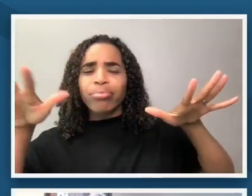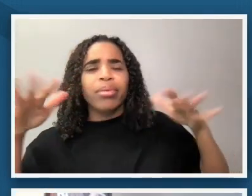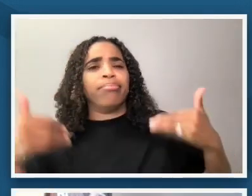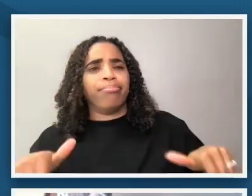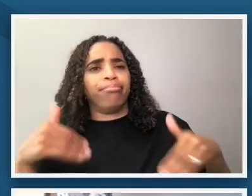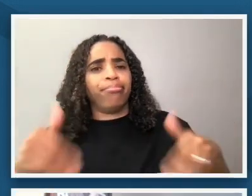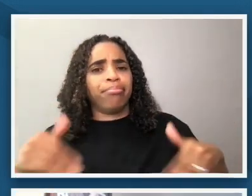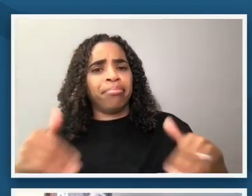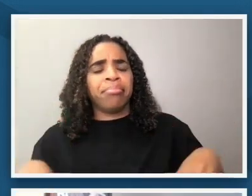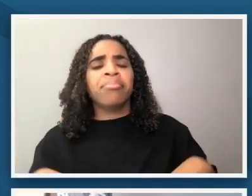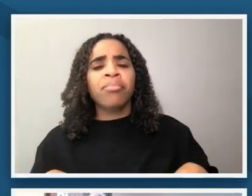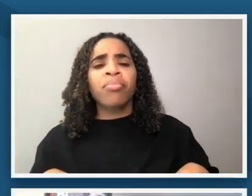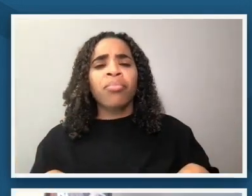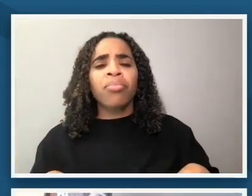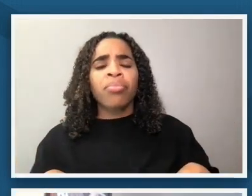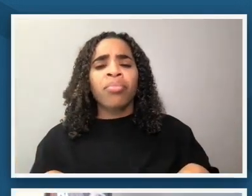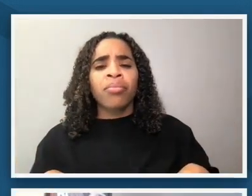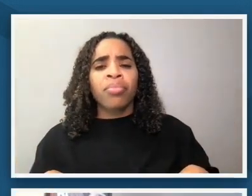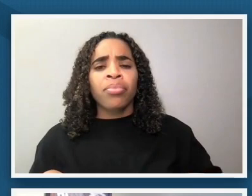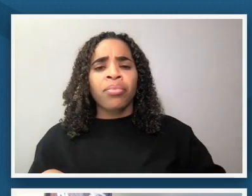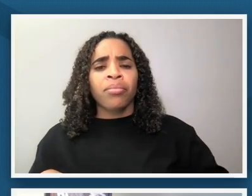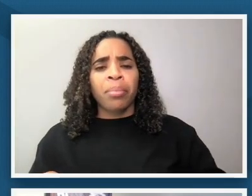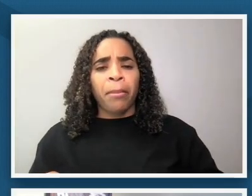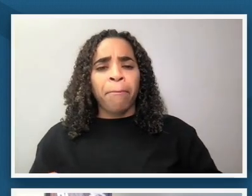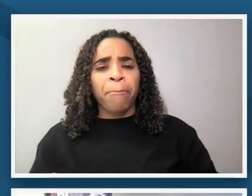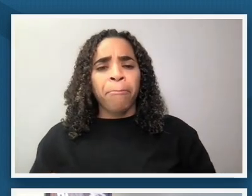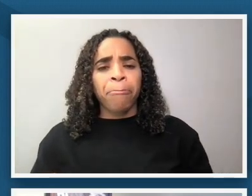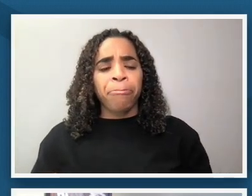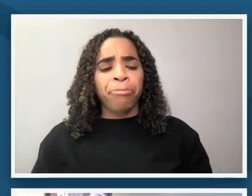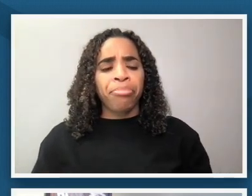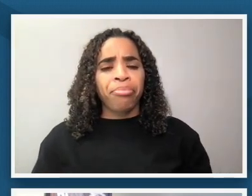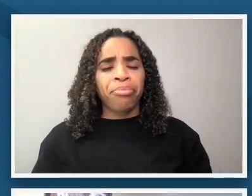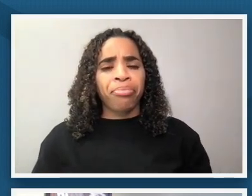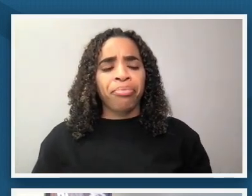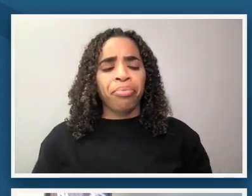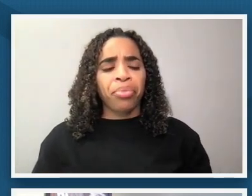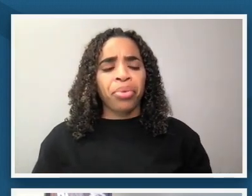uh it allows us